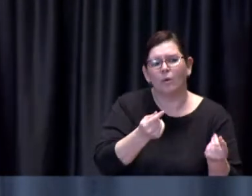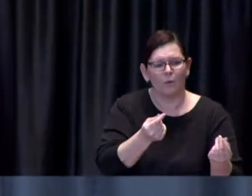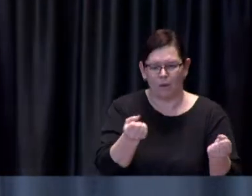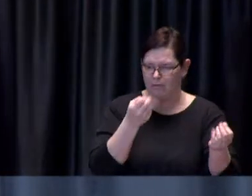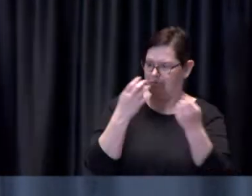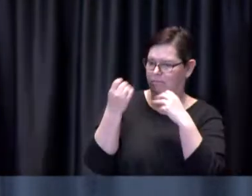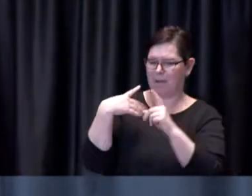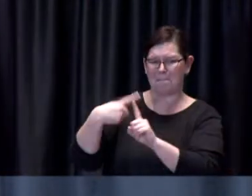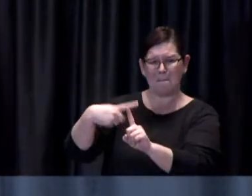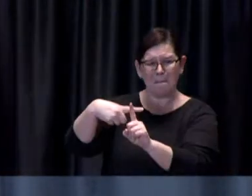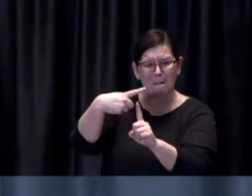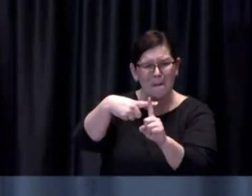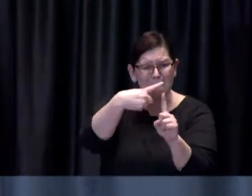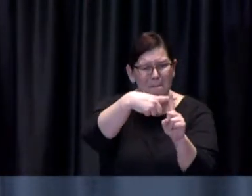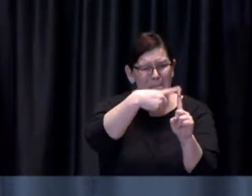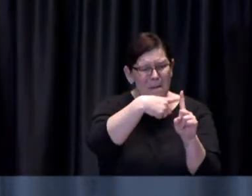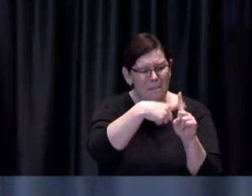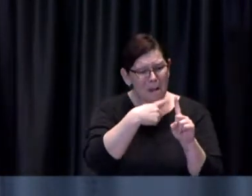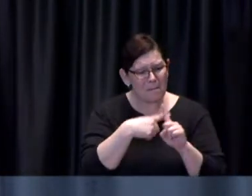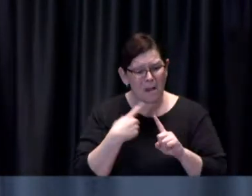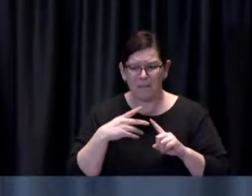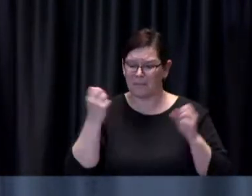certainly appreciative for every one of our staff members that makes that possible.